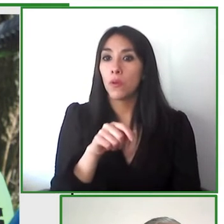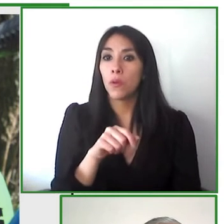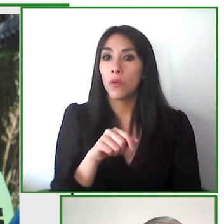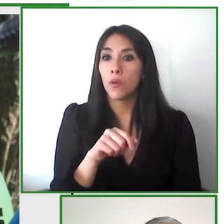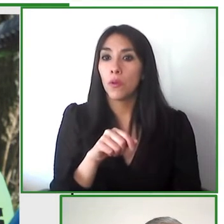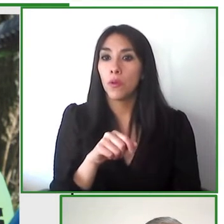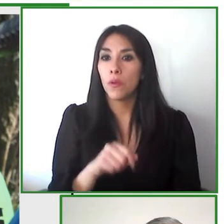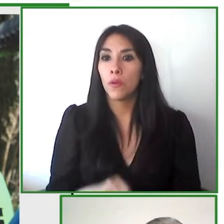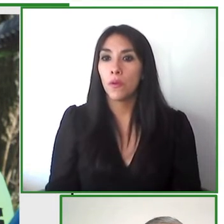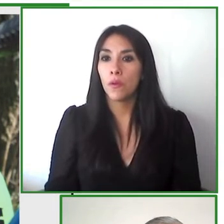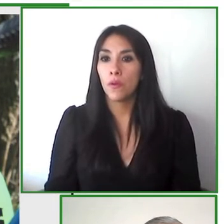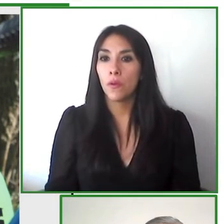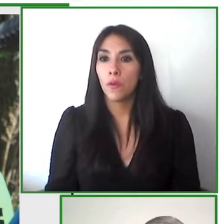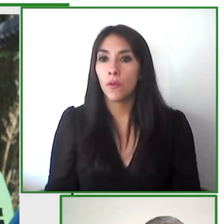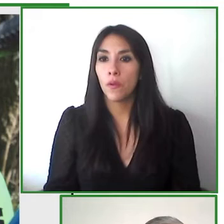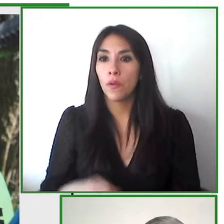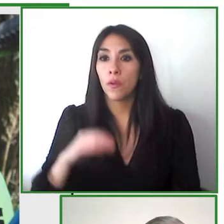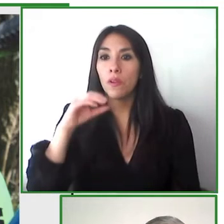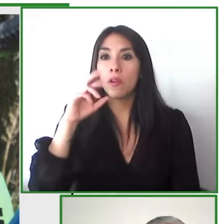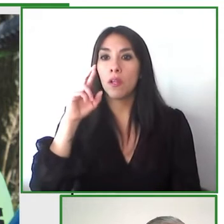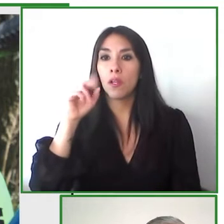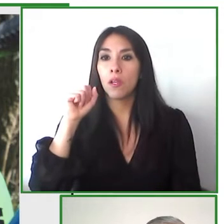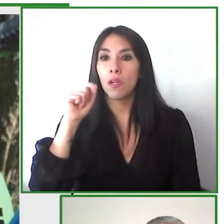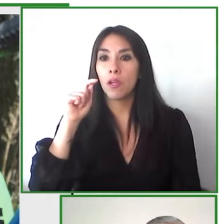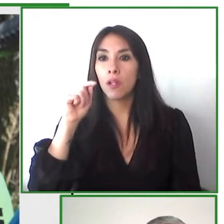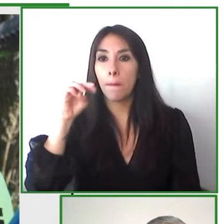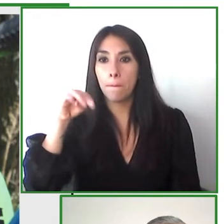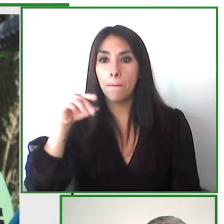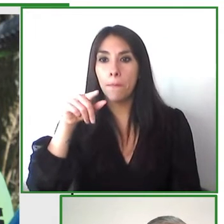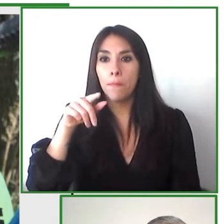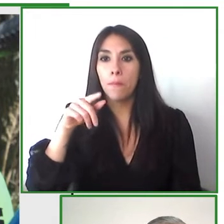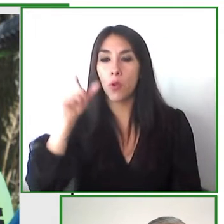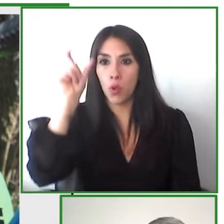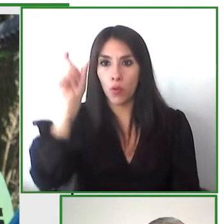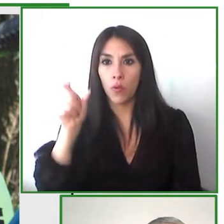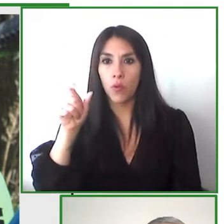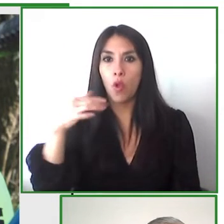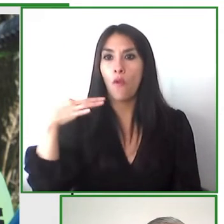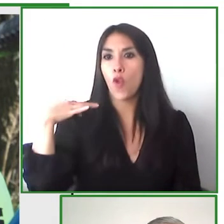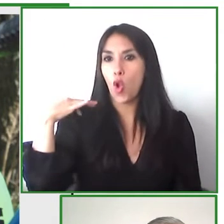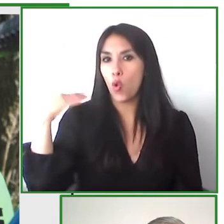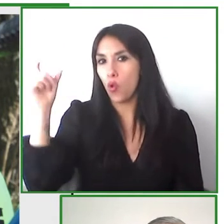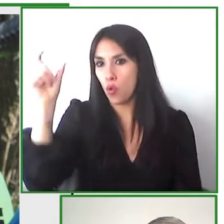of the program and one of our volunteers who are enjoying this inclusive experience